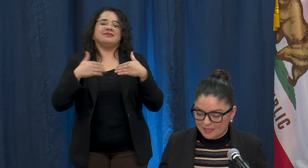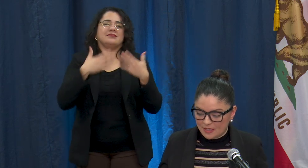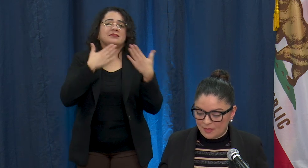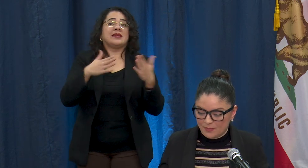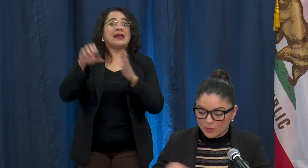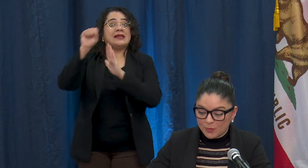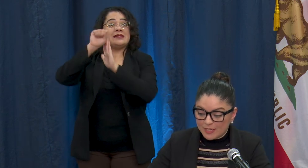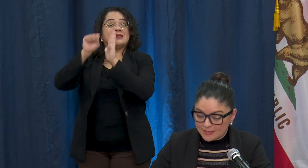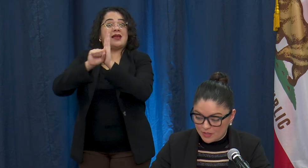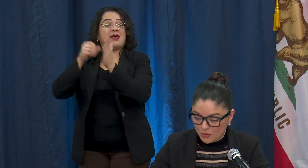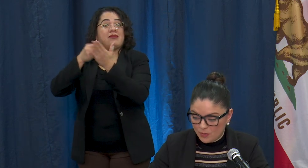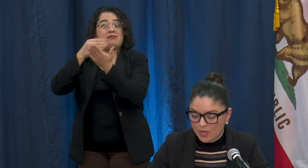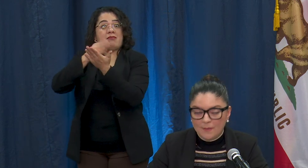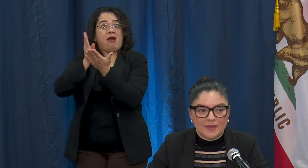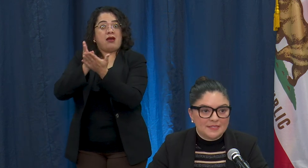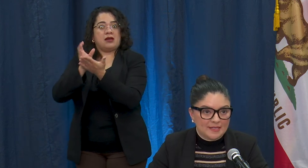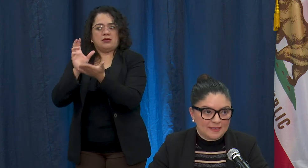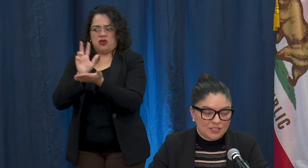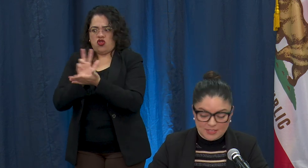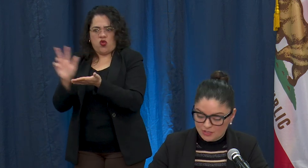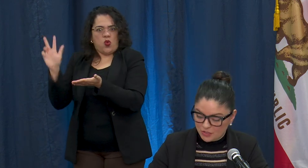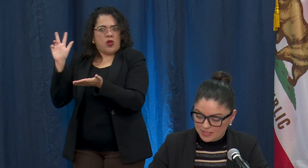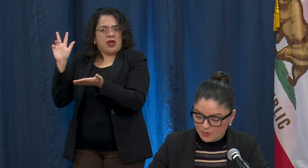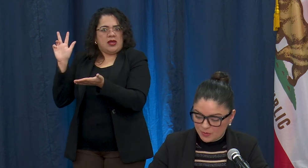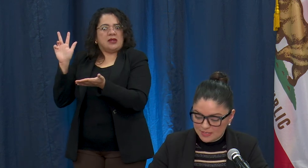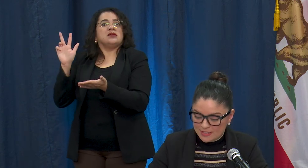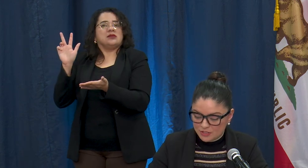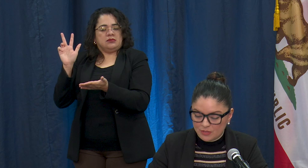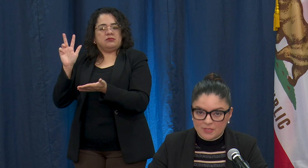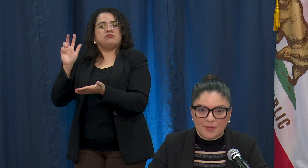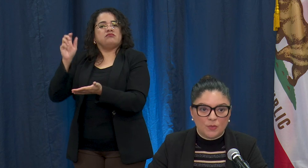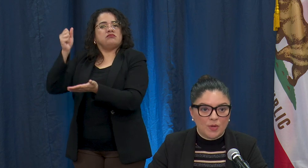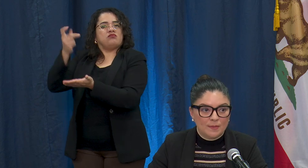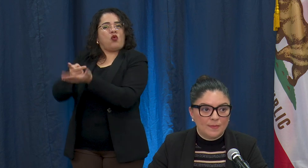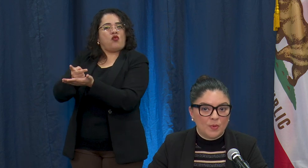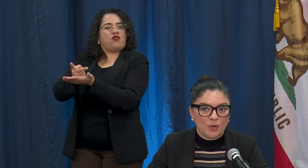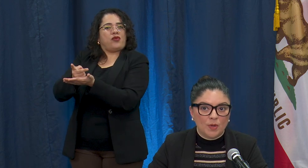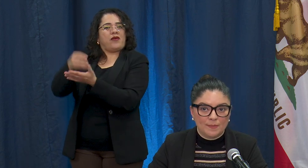3 weeks ago by the State Legislature as we were in session. It was about a 1.1